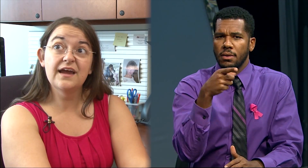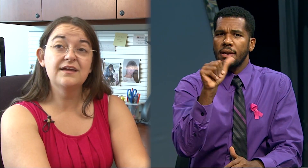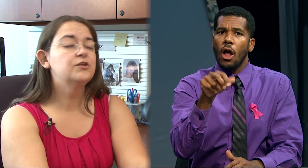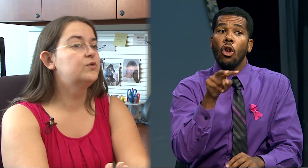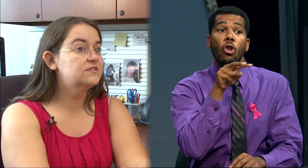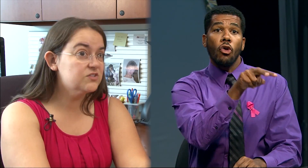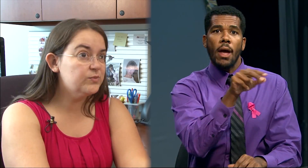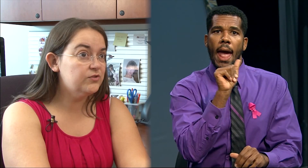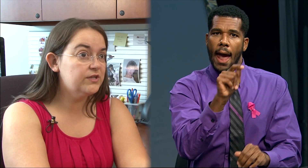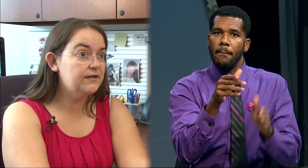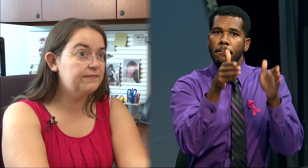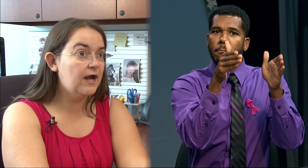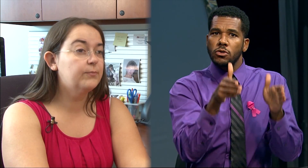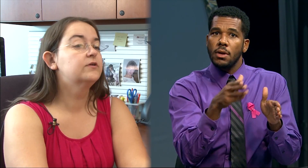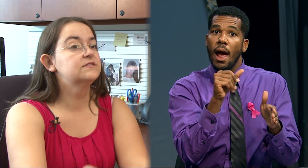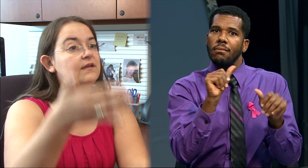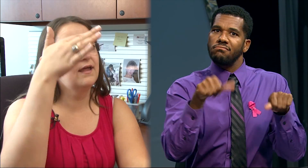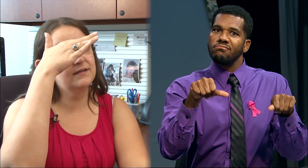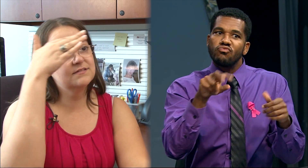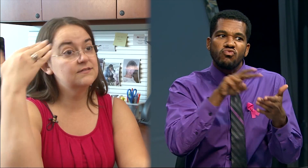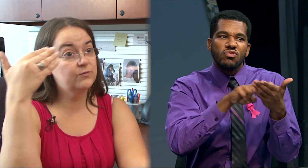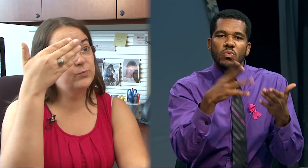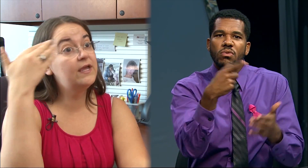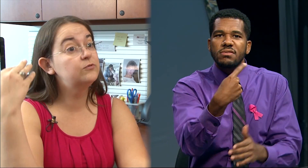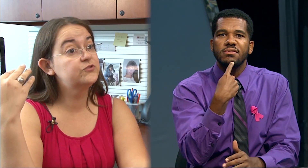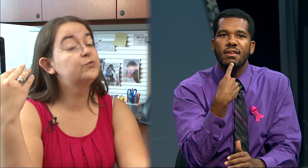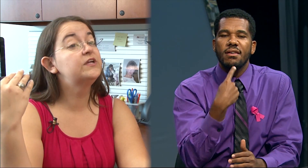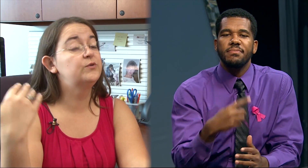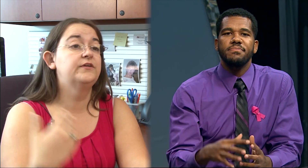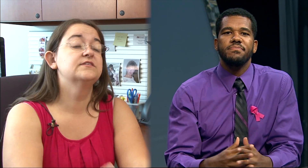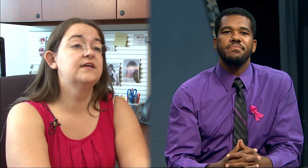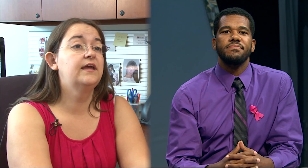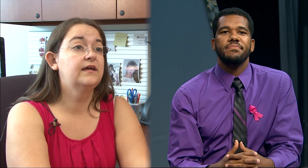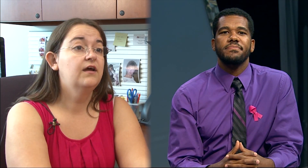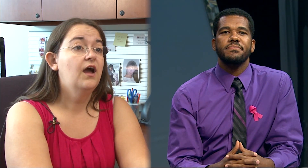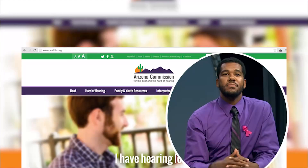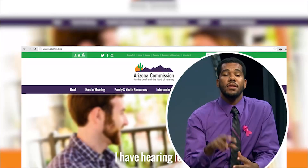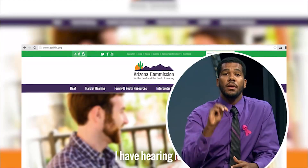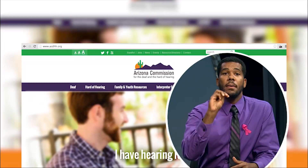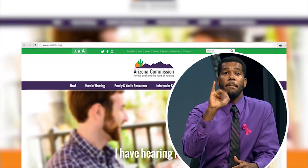saying. You can still be looking at that person and be able to read what they are saying.”